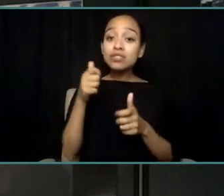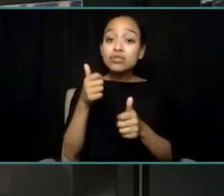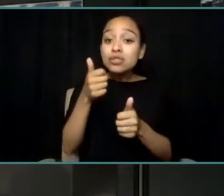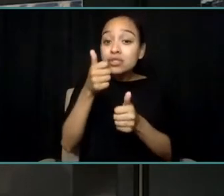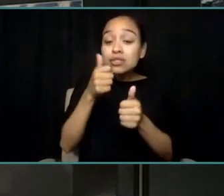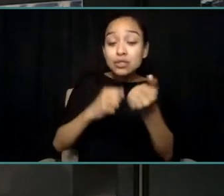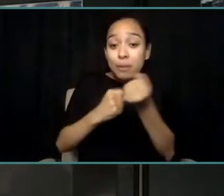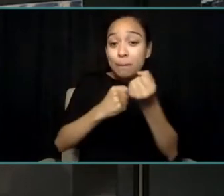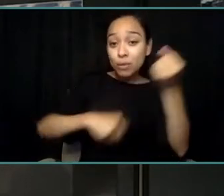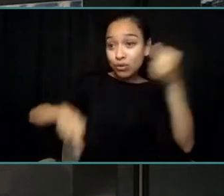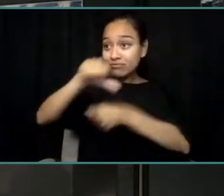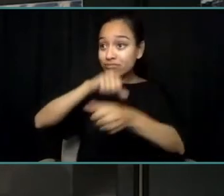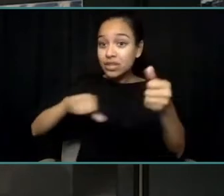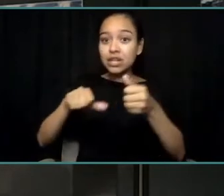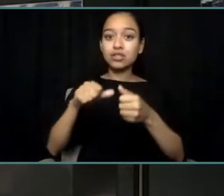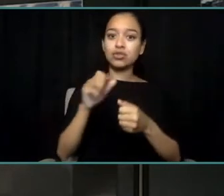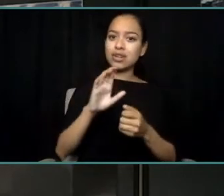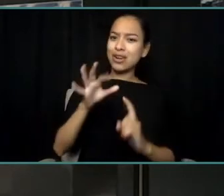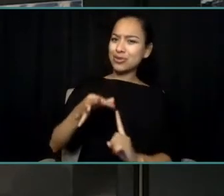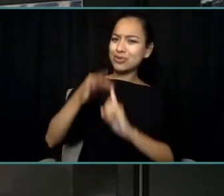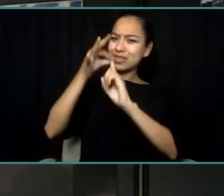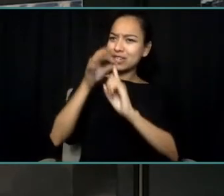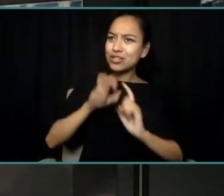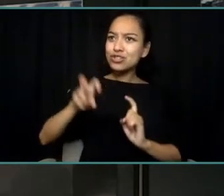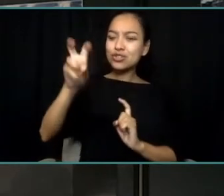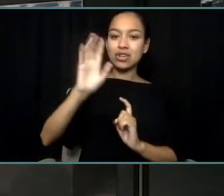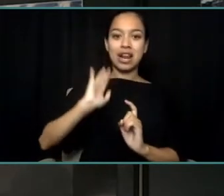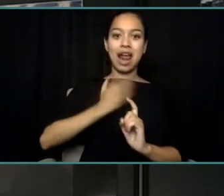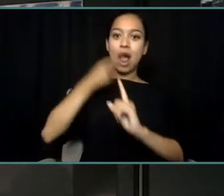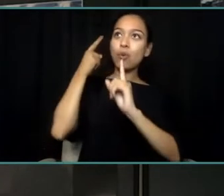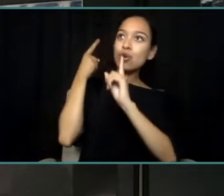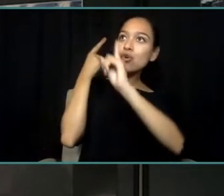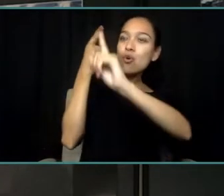towards our shared destination of health and well-being is so important.